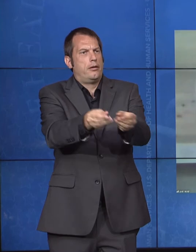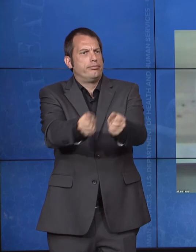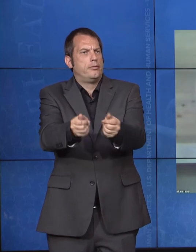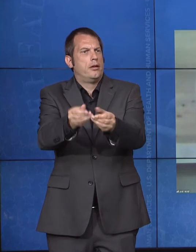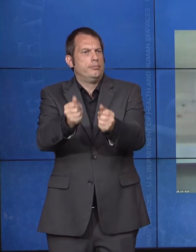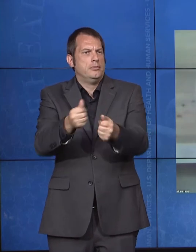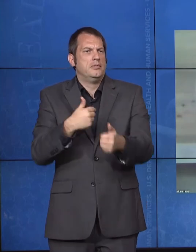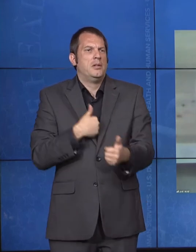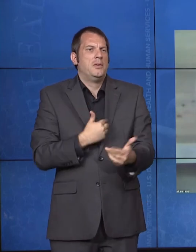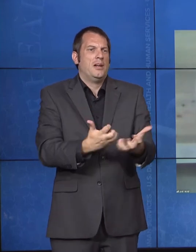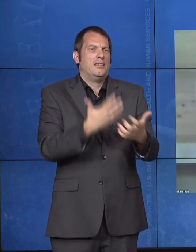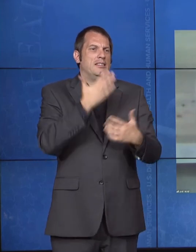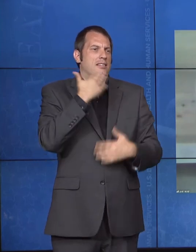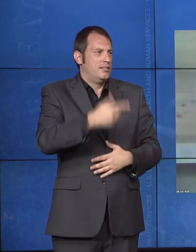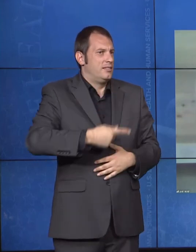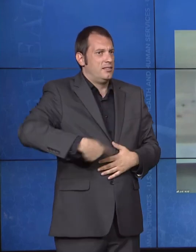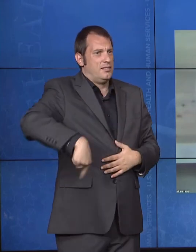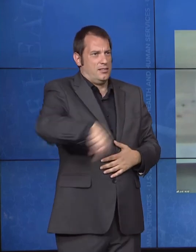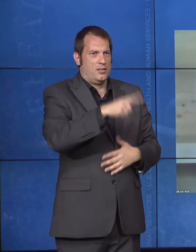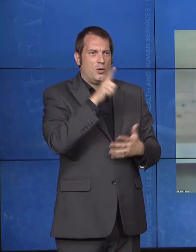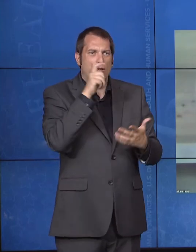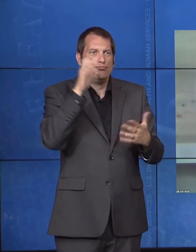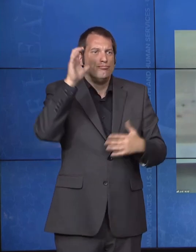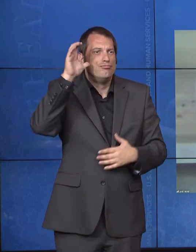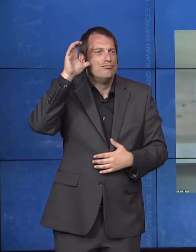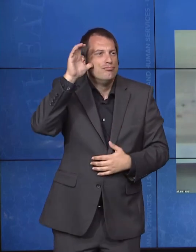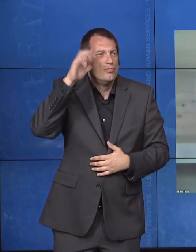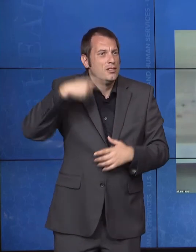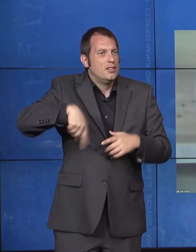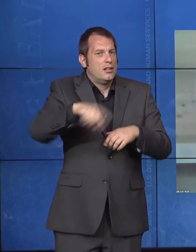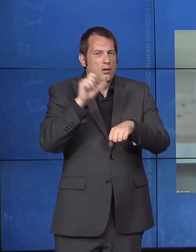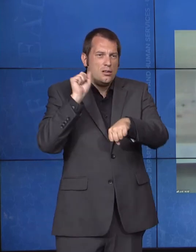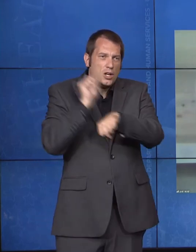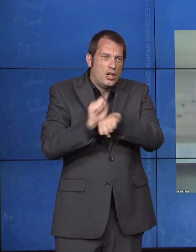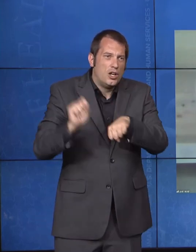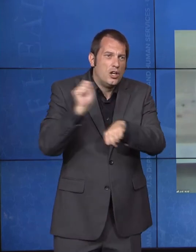today, who's worked hard and all of those states to work with your office to resolve